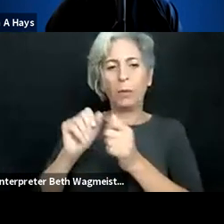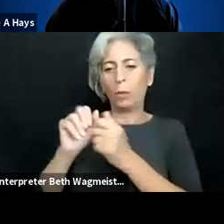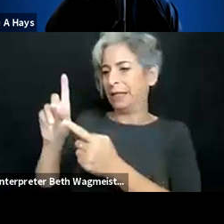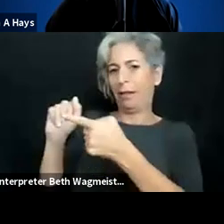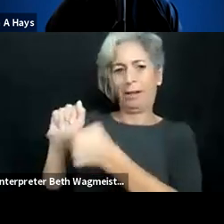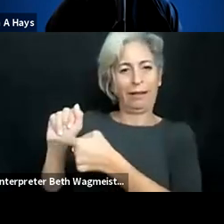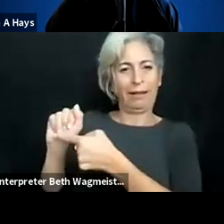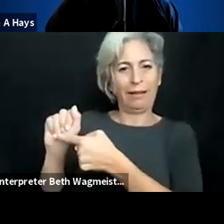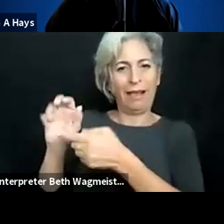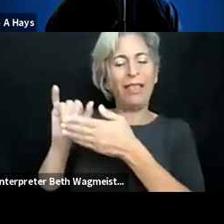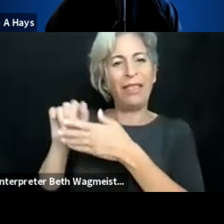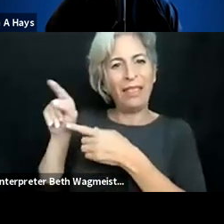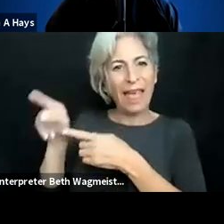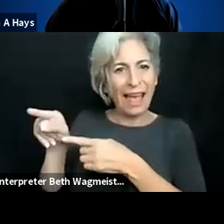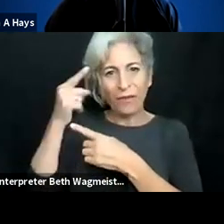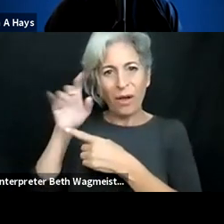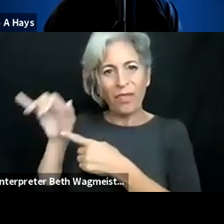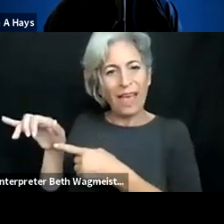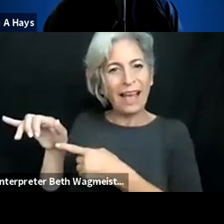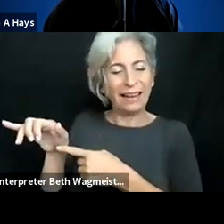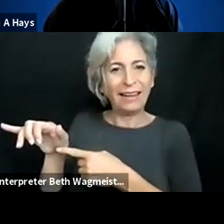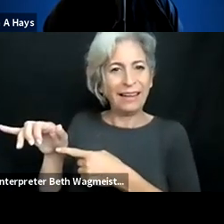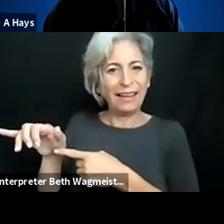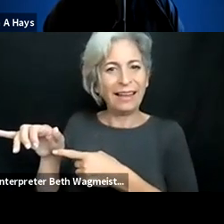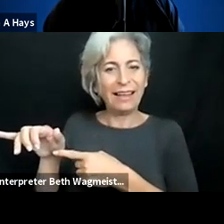students. Because the access to education is